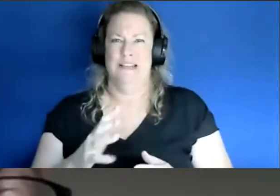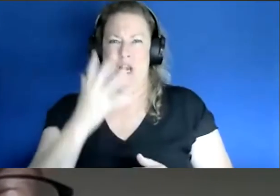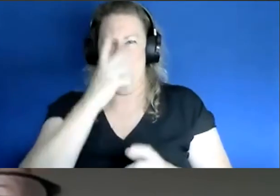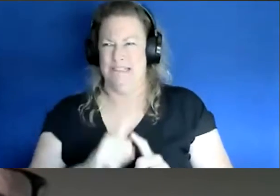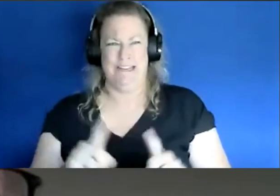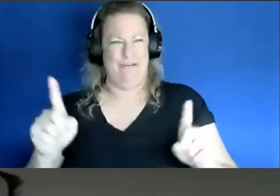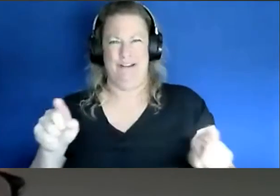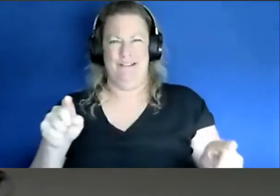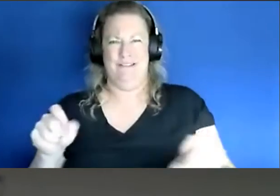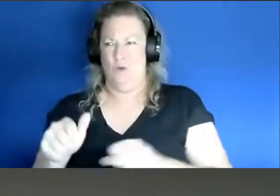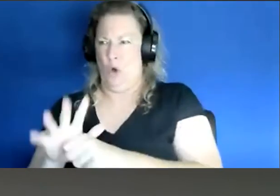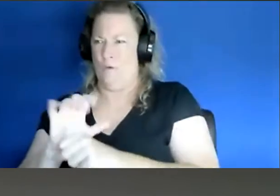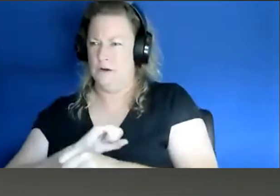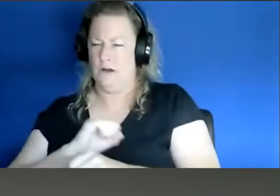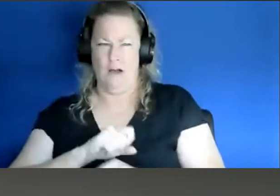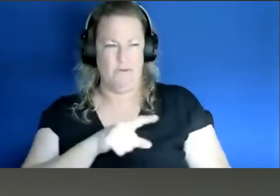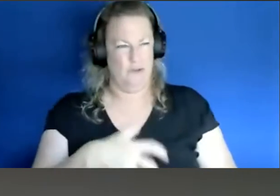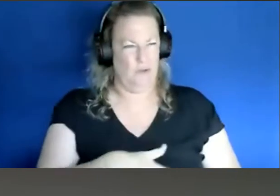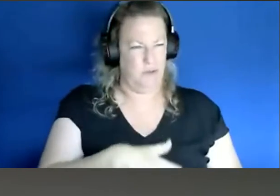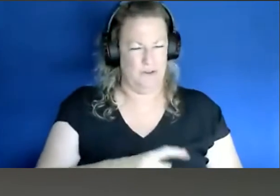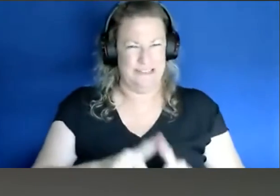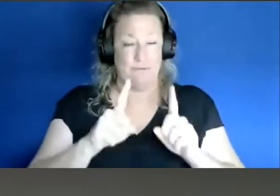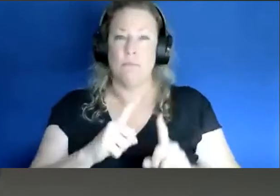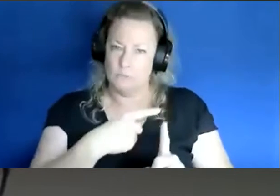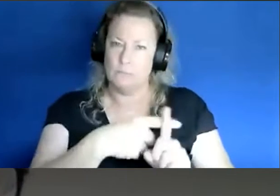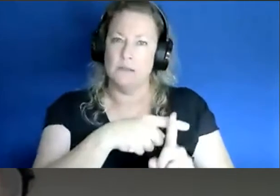even fatigue, really anything. If you feel anything outside of the norm, then please get